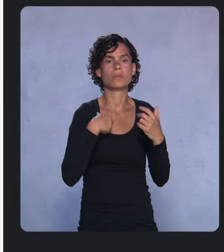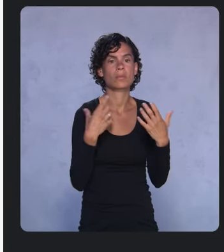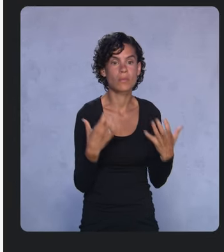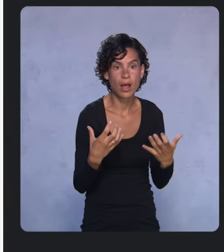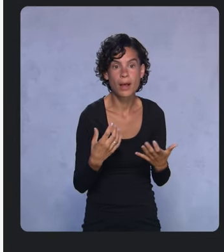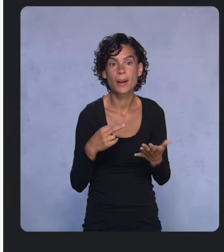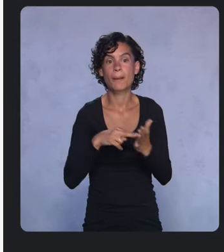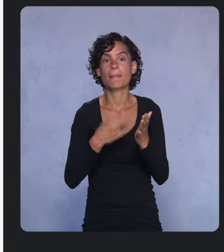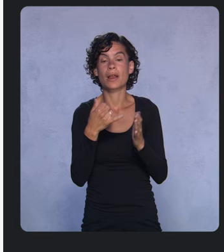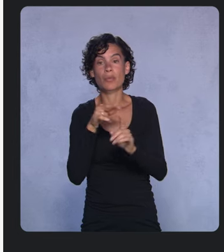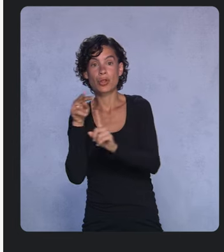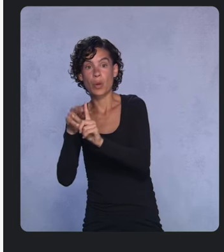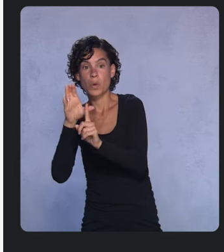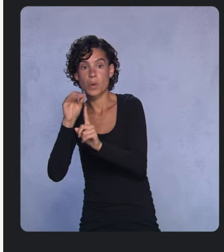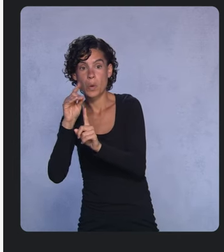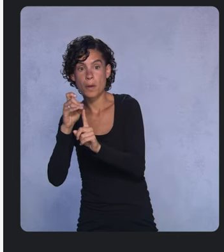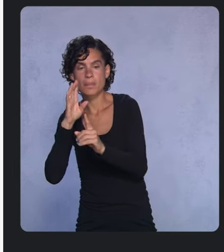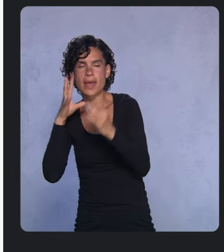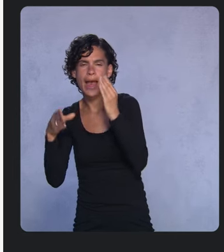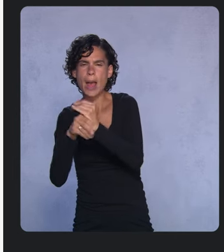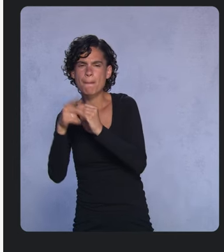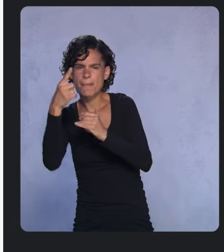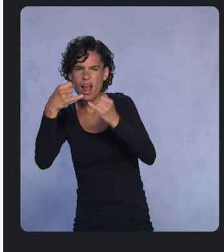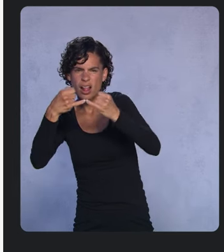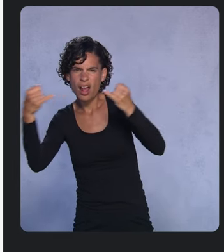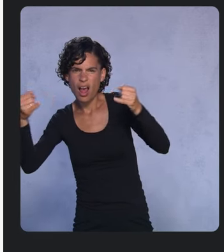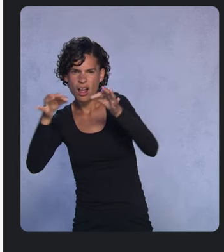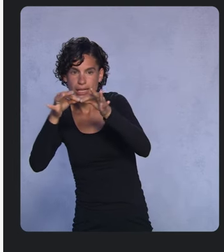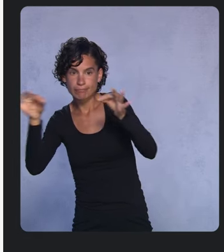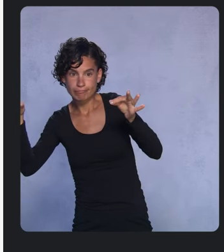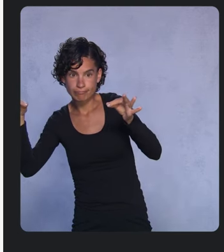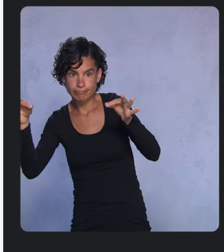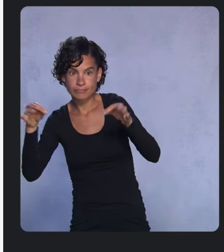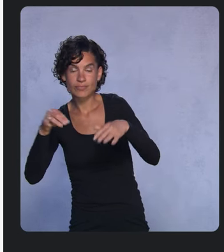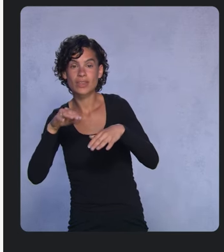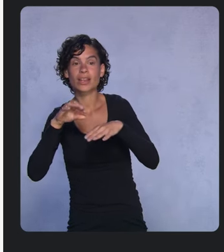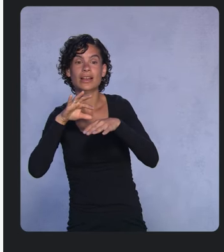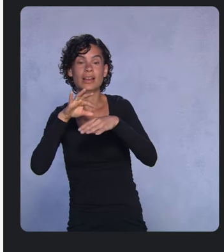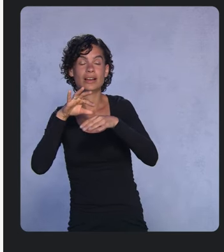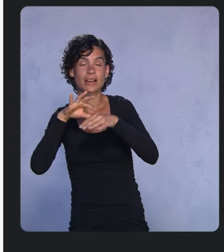We’ll add a single line of code around the content of the cards: AnimatedVisibility.